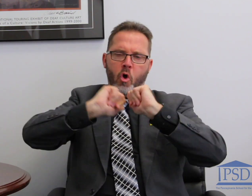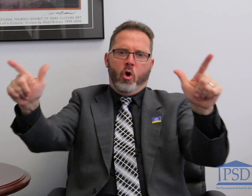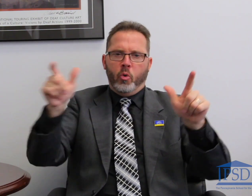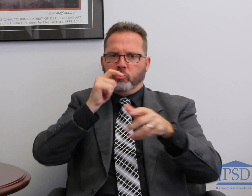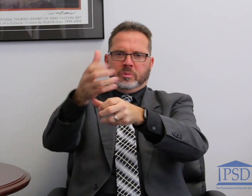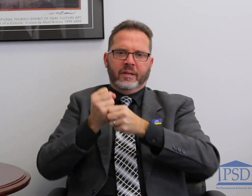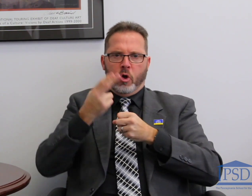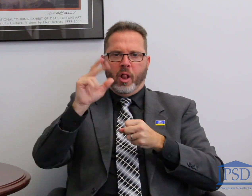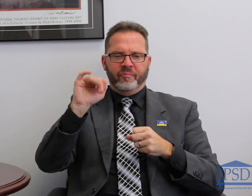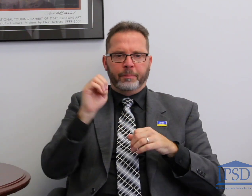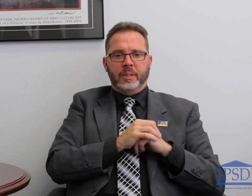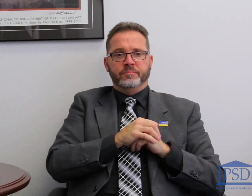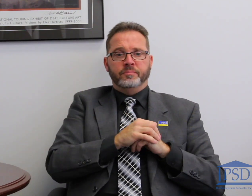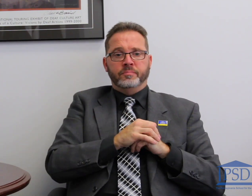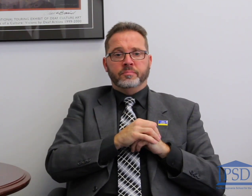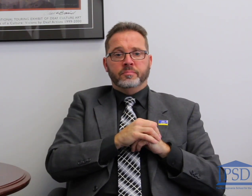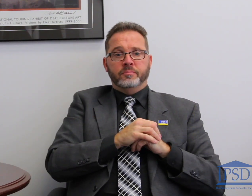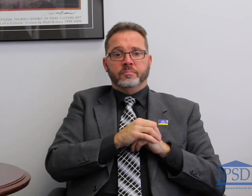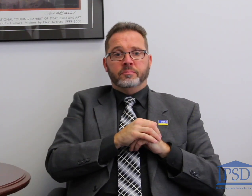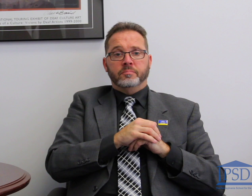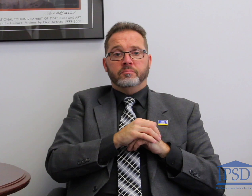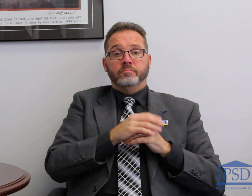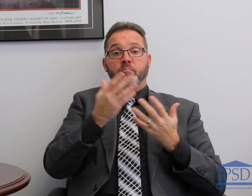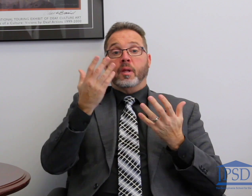continue to let you know as these events are coming up. Congratulations to this